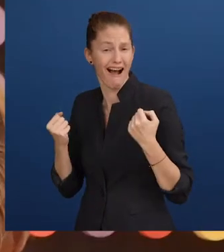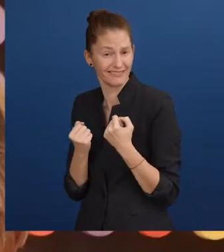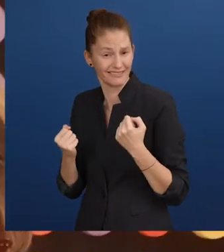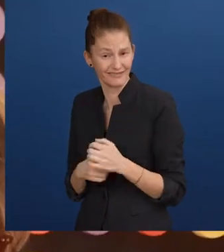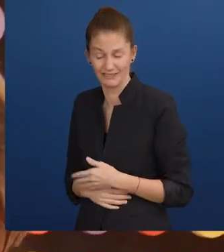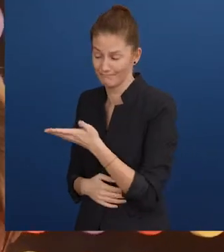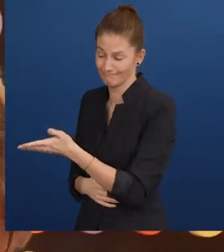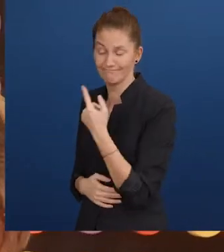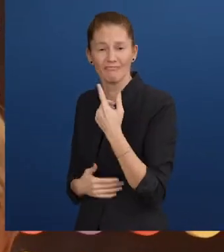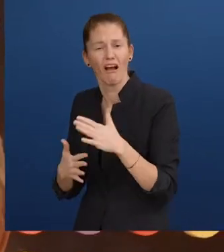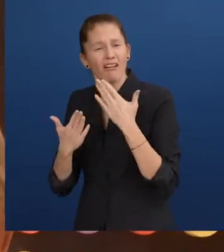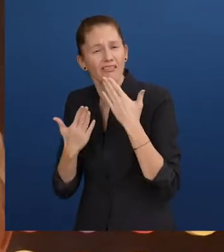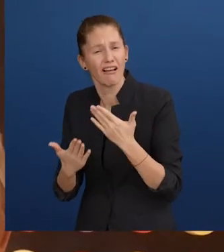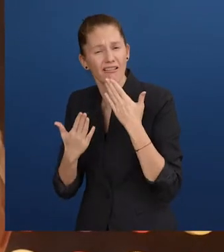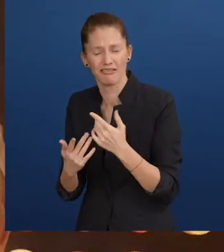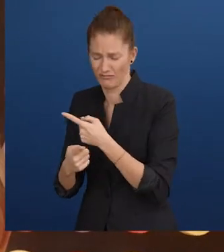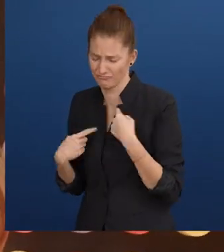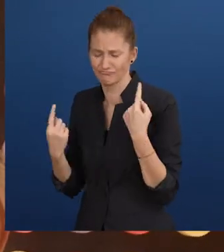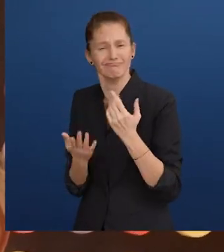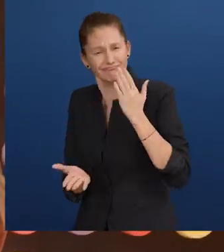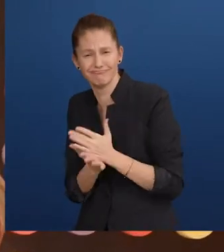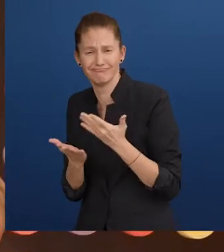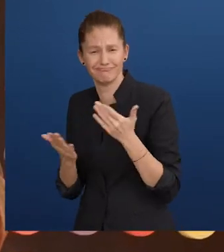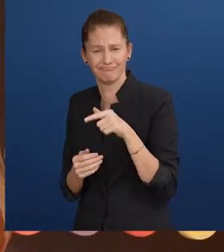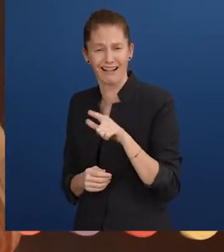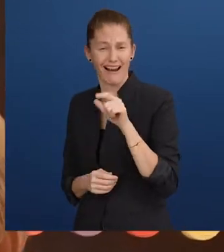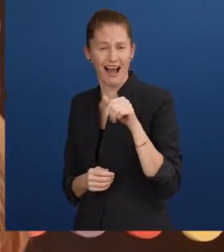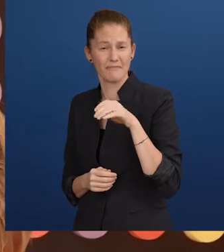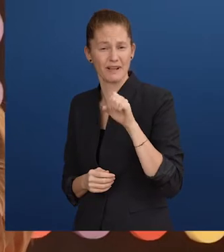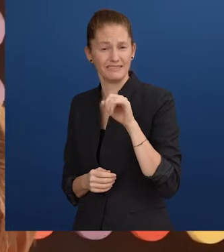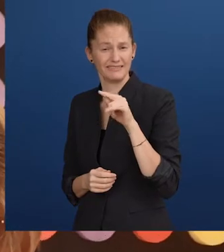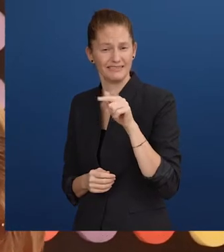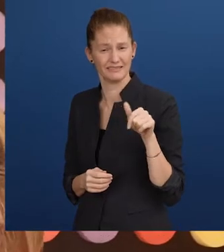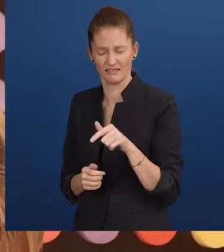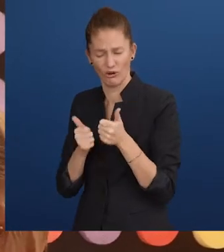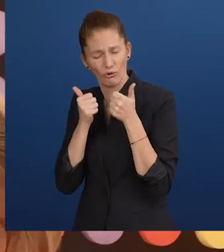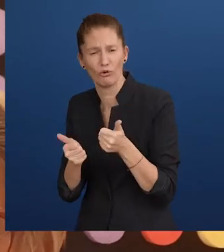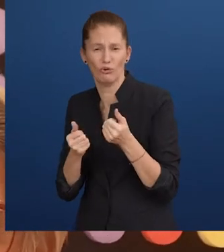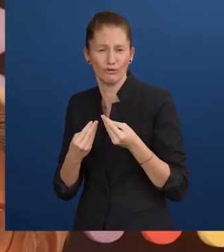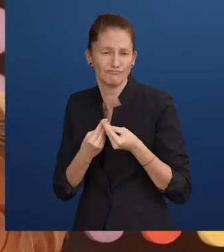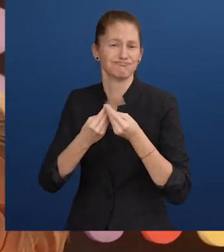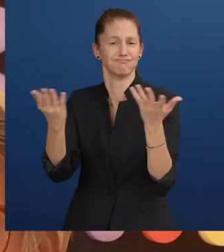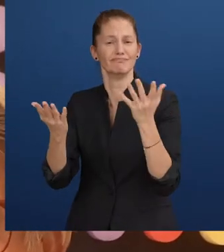Ricardo Rosas: “Thanks for the recognition! We are sure La Mesita will be a great contribution to the initial literacy